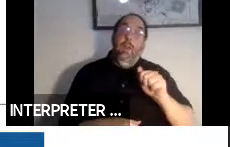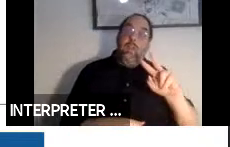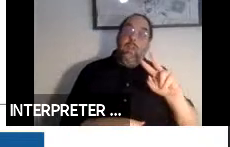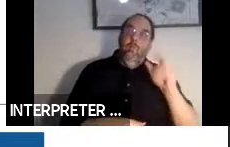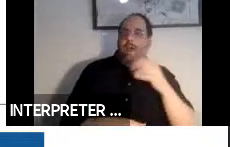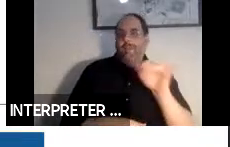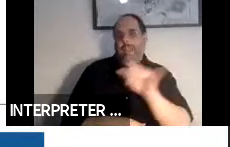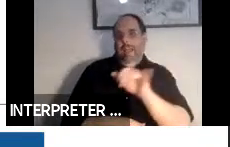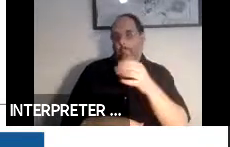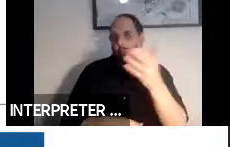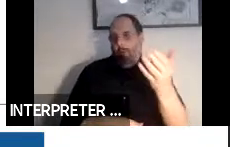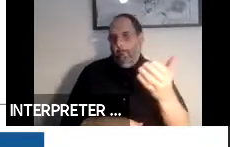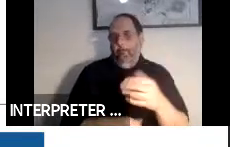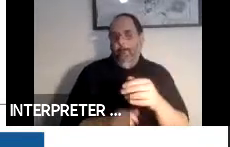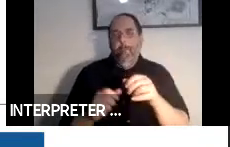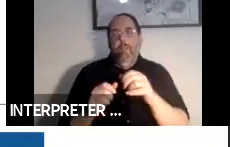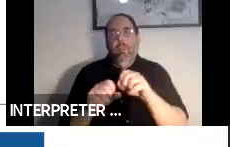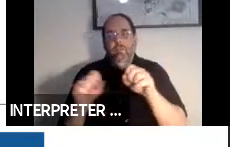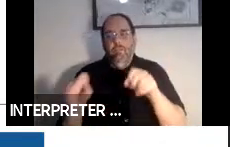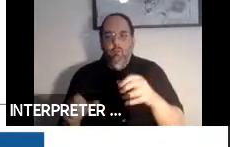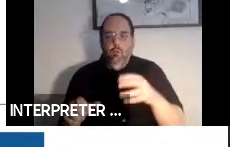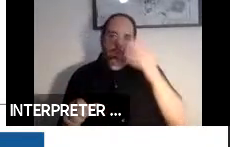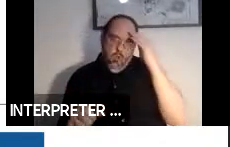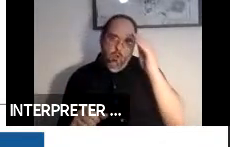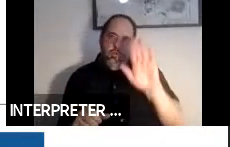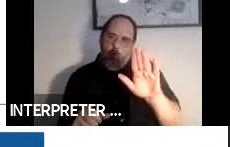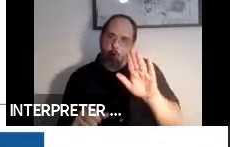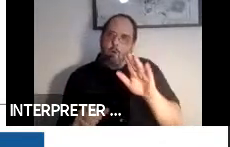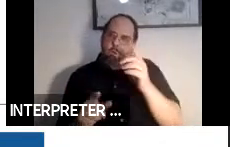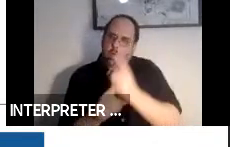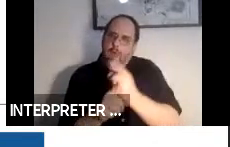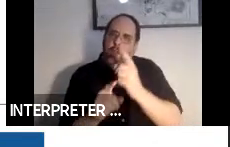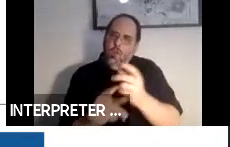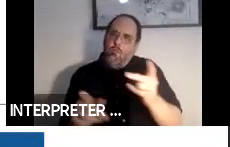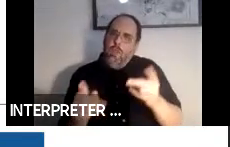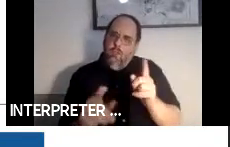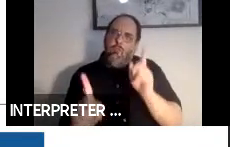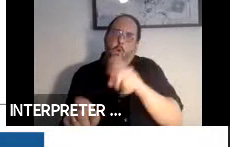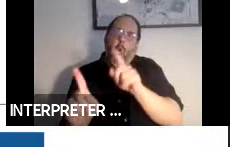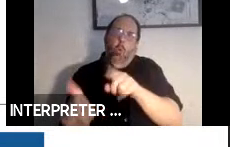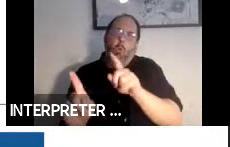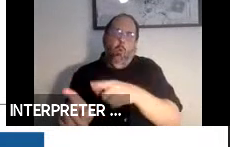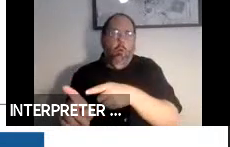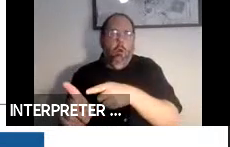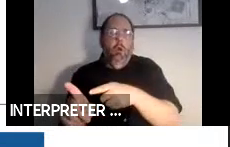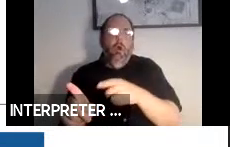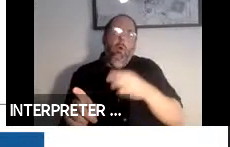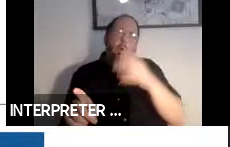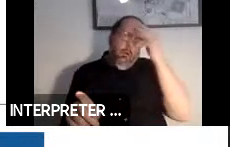These systems will learn your common destinations. They will learn your, the way that you prefer to